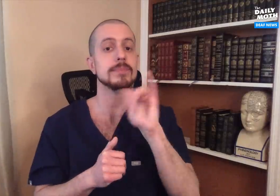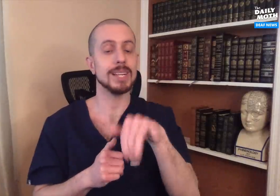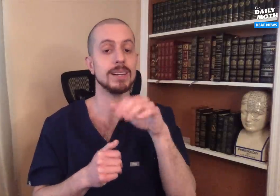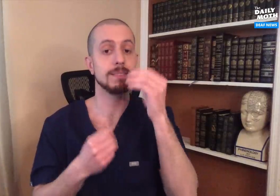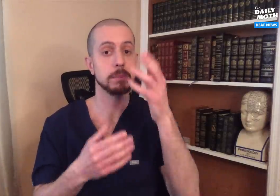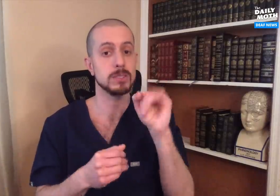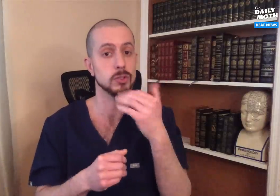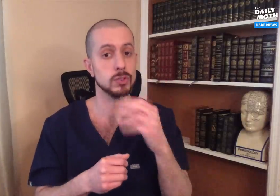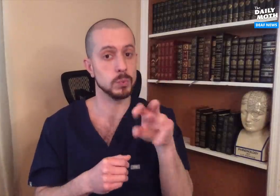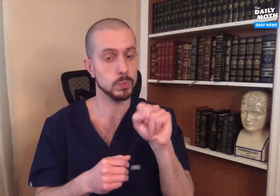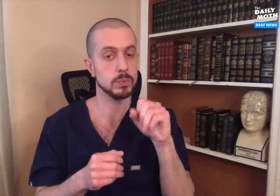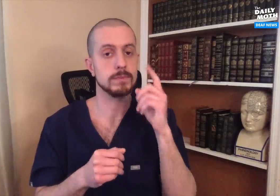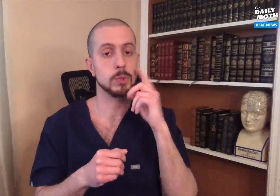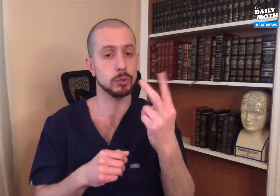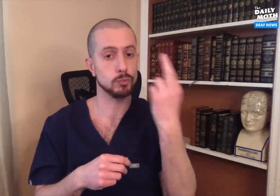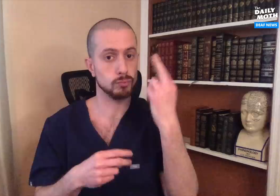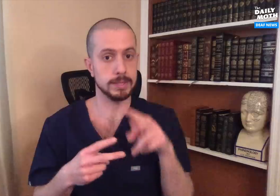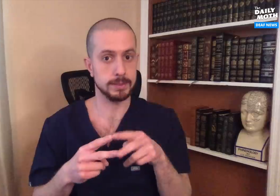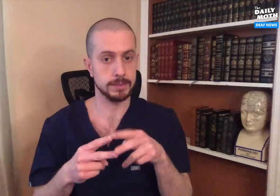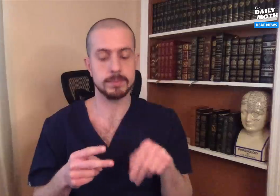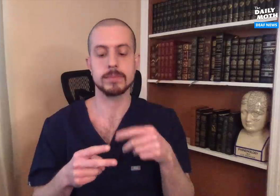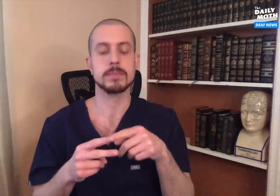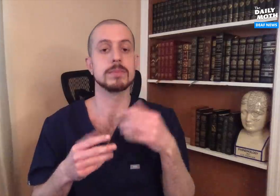This information is good news for two reasons.